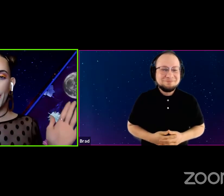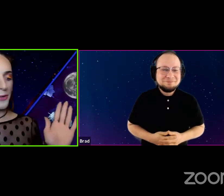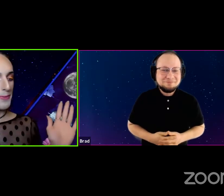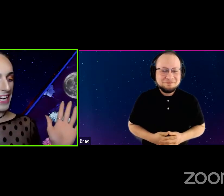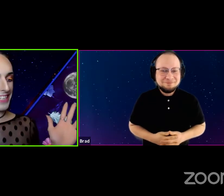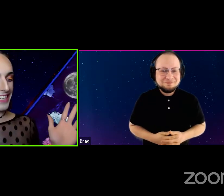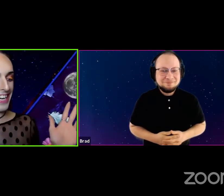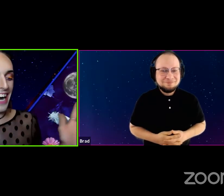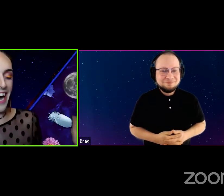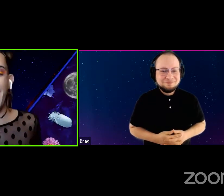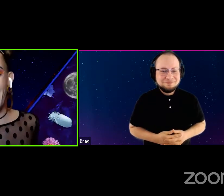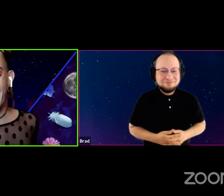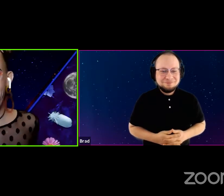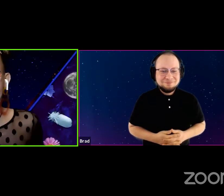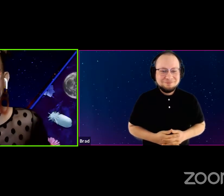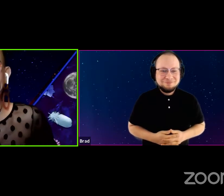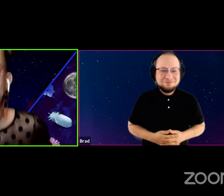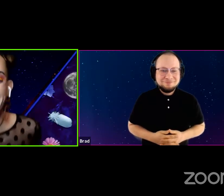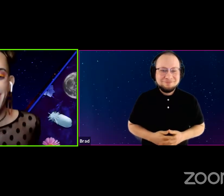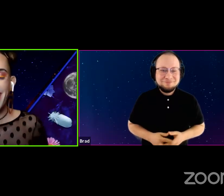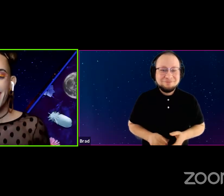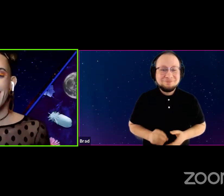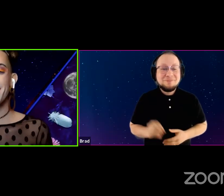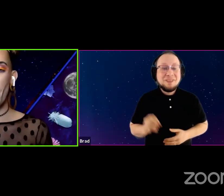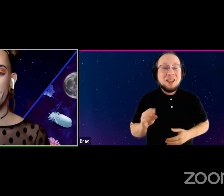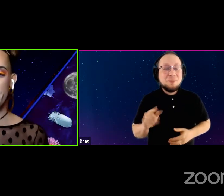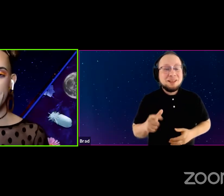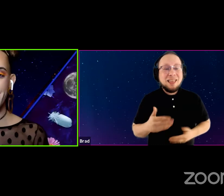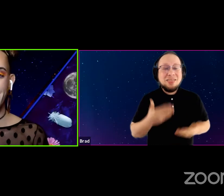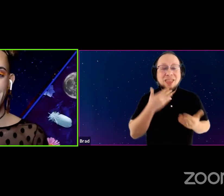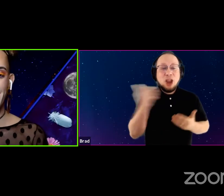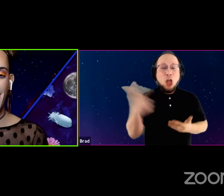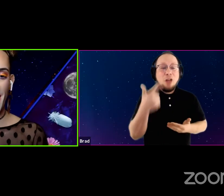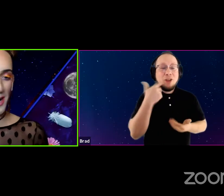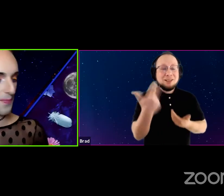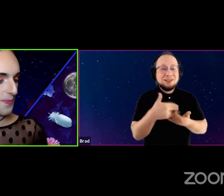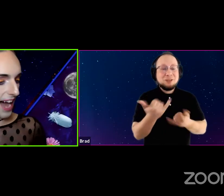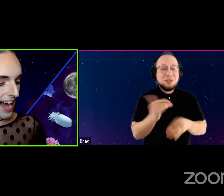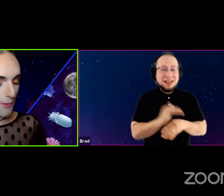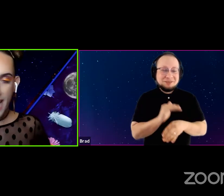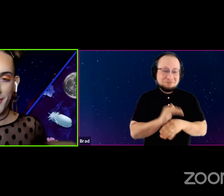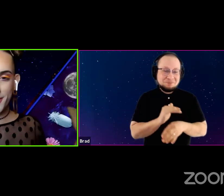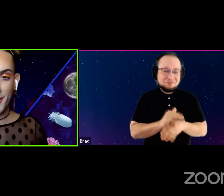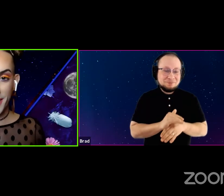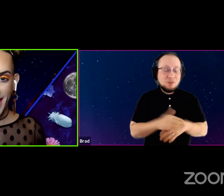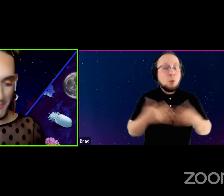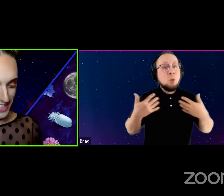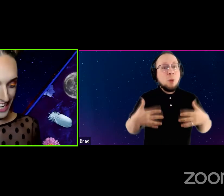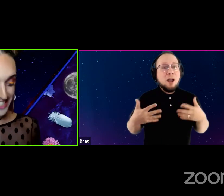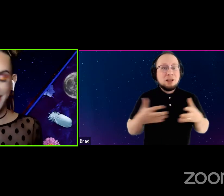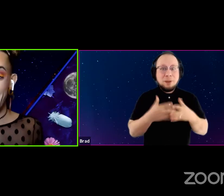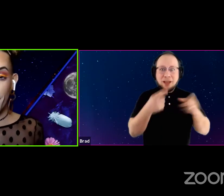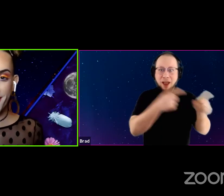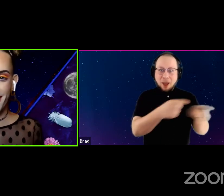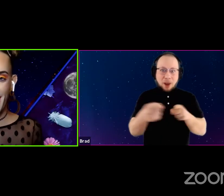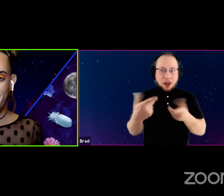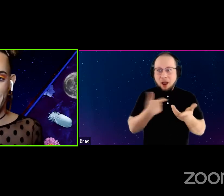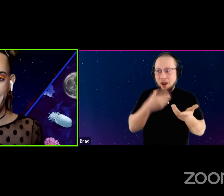Oh my gosh. Thanks all for being here. Wow. So much happened that I didn't know it was going to happen.